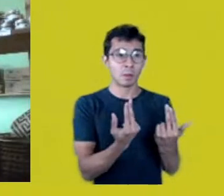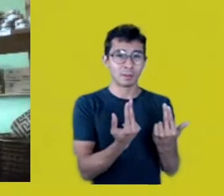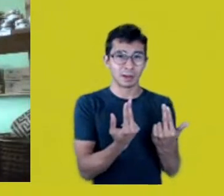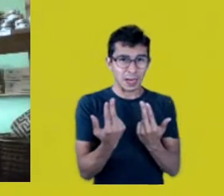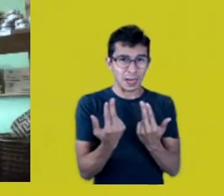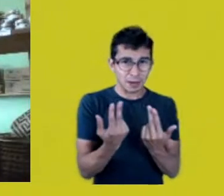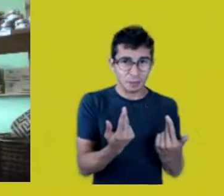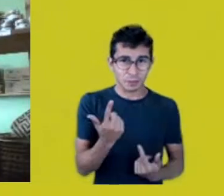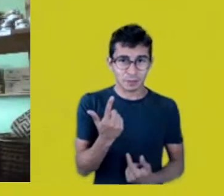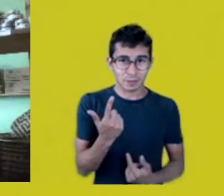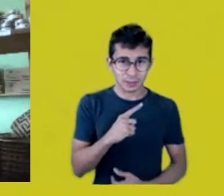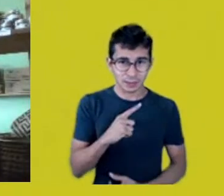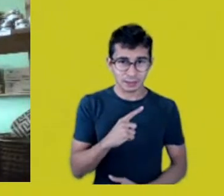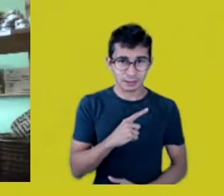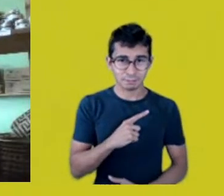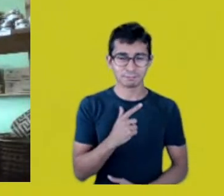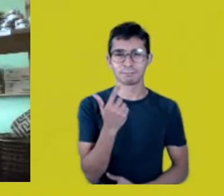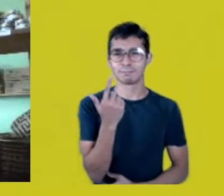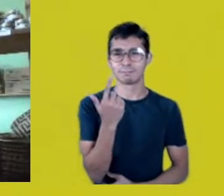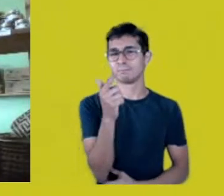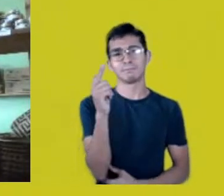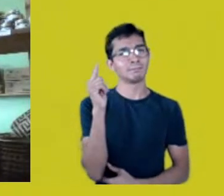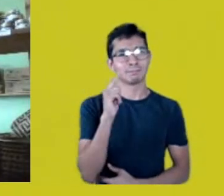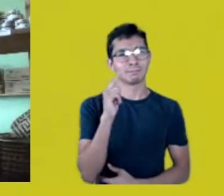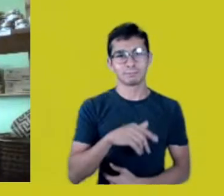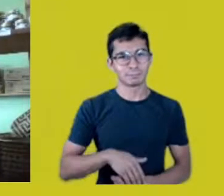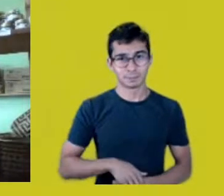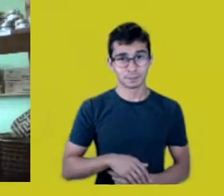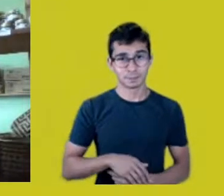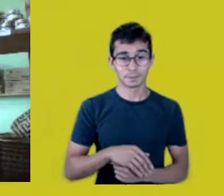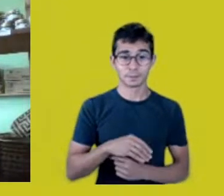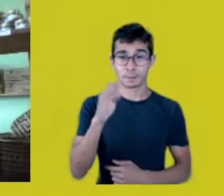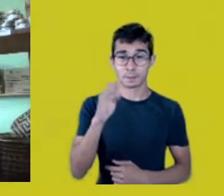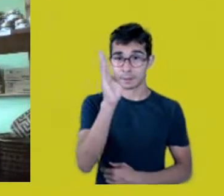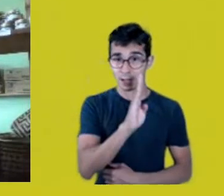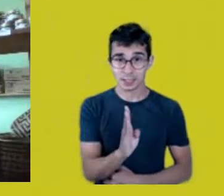This country is multiethnic, multilingual,